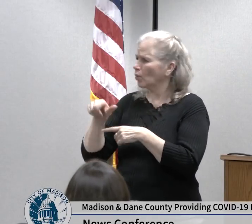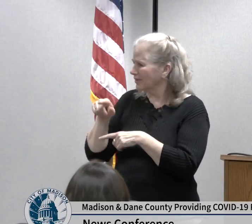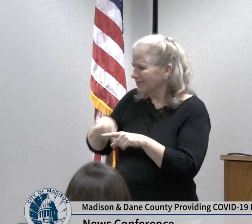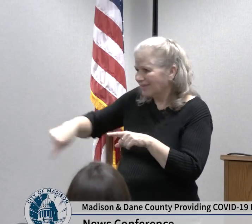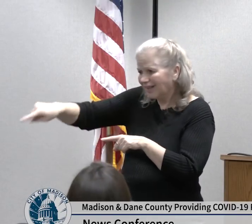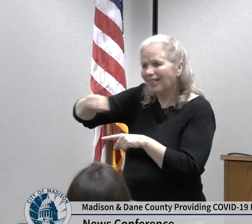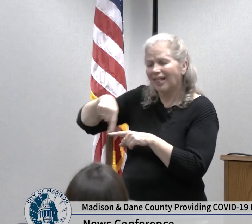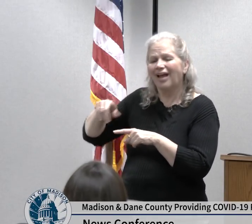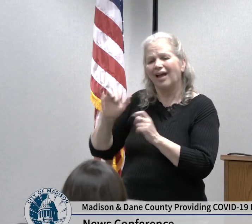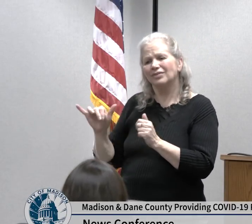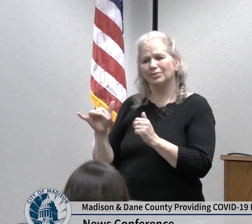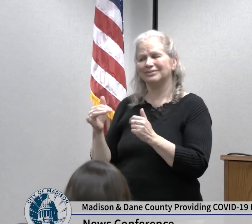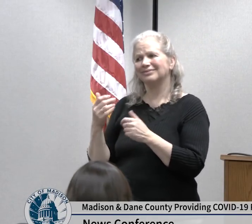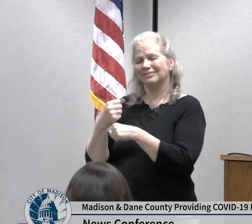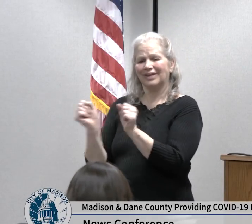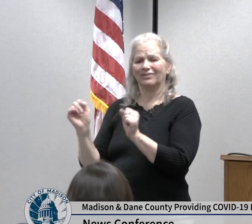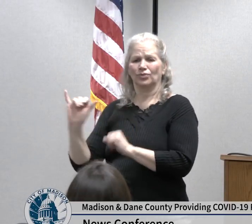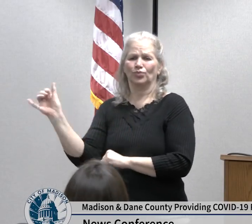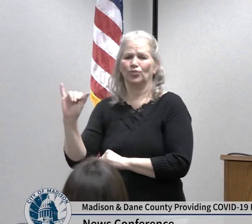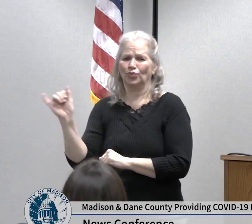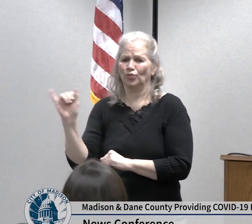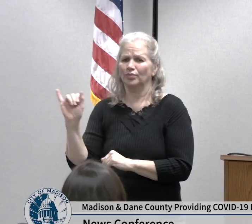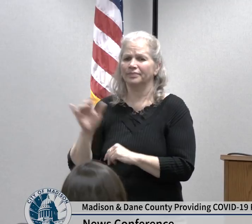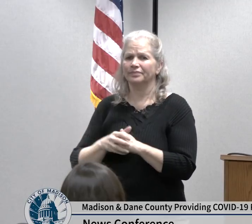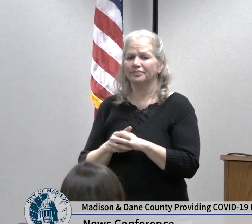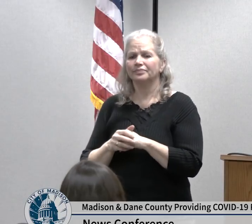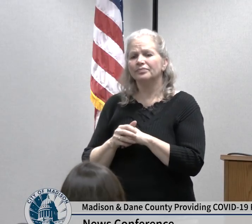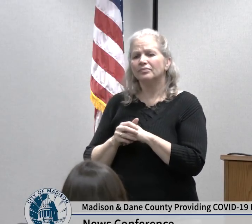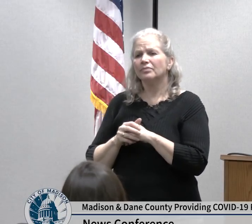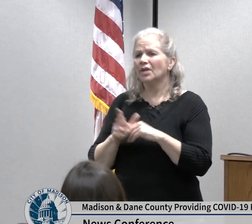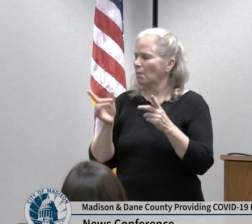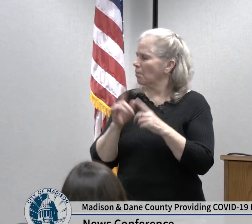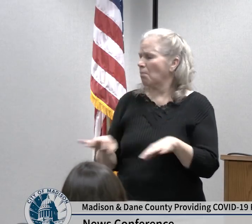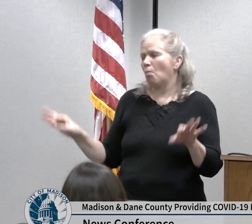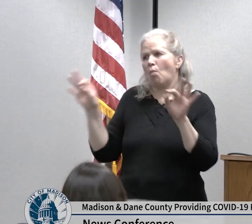before the patient comes to our site for care so if we think about the most